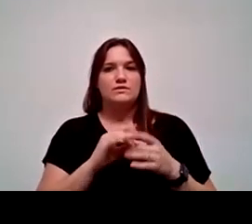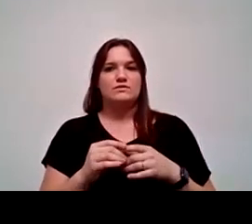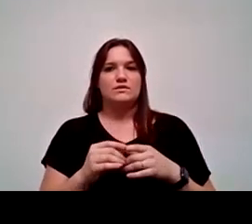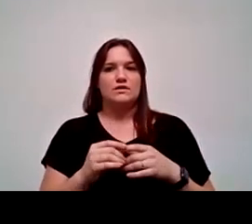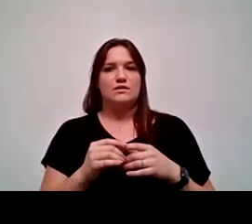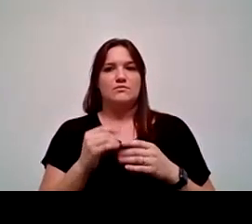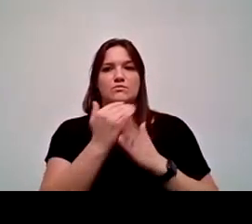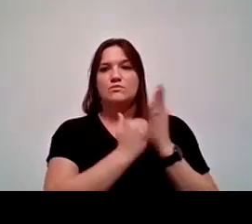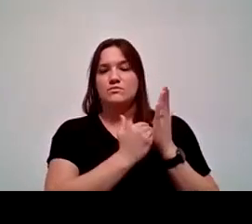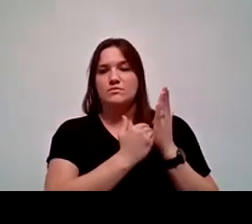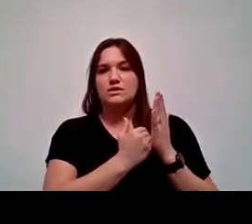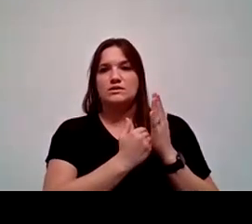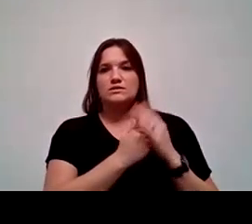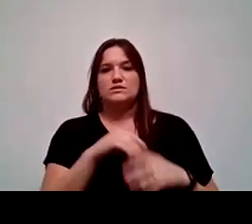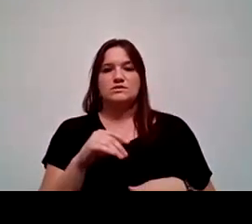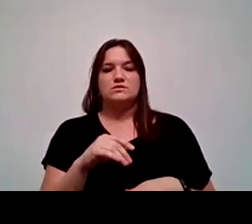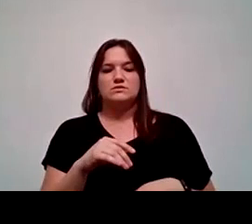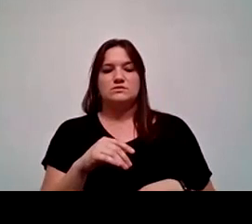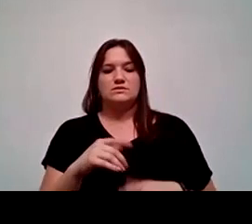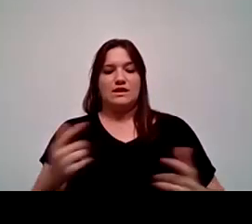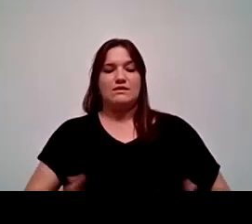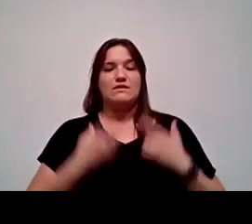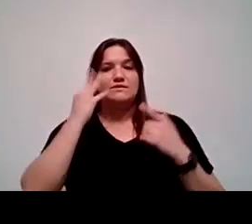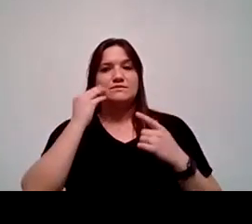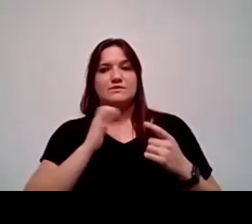to validate the lived experience of our students and our community,